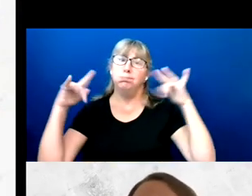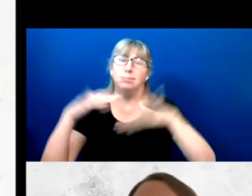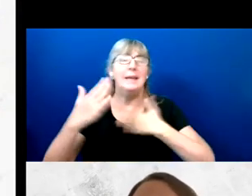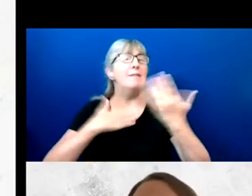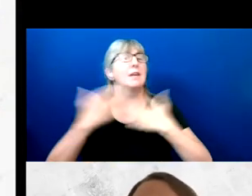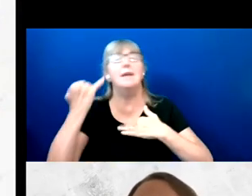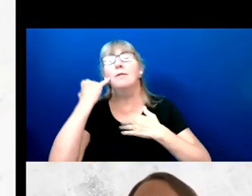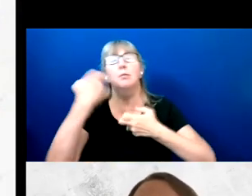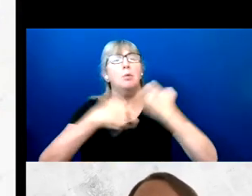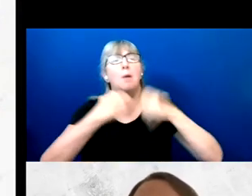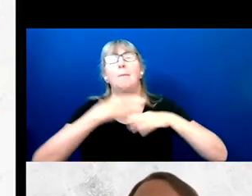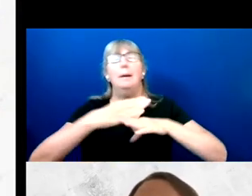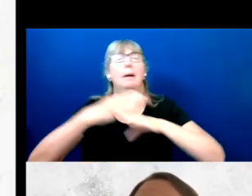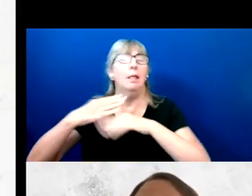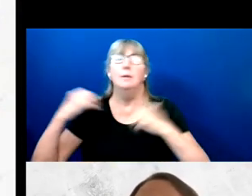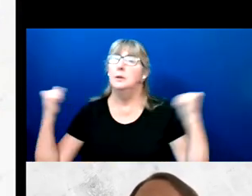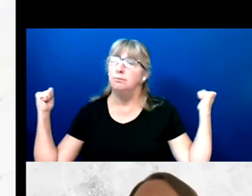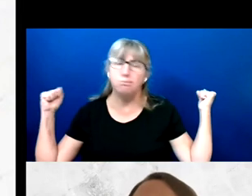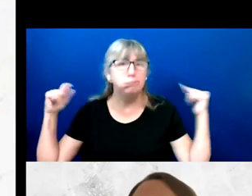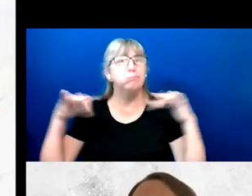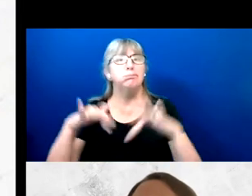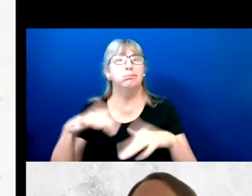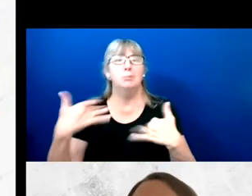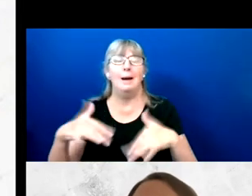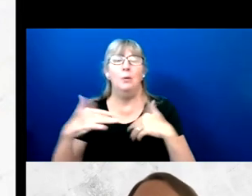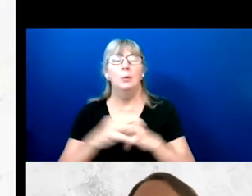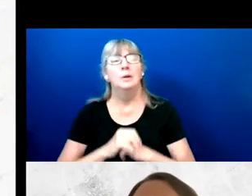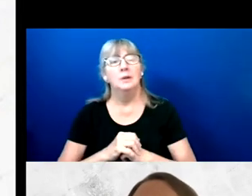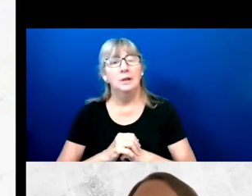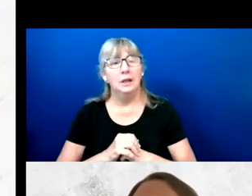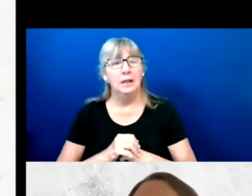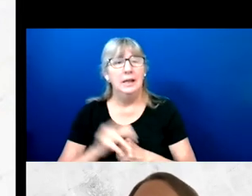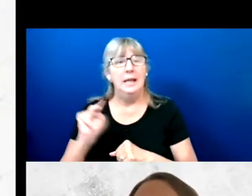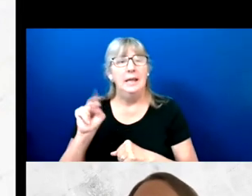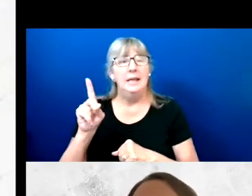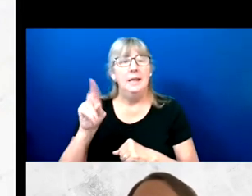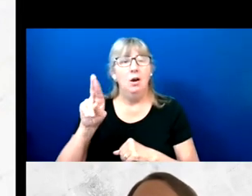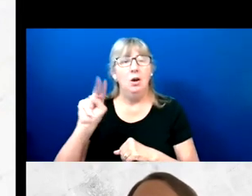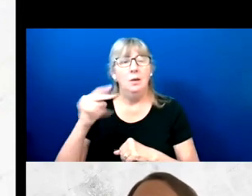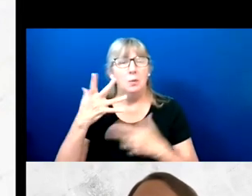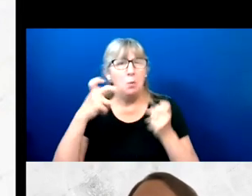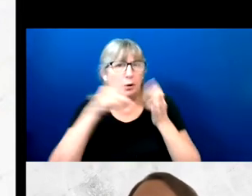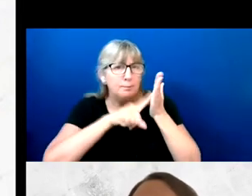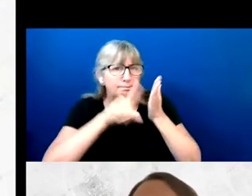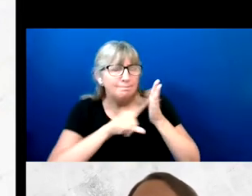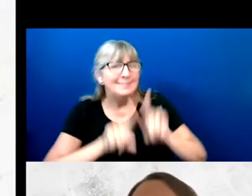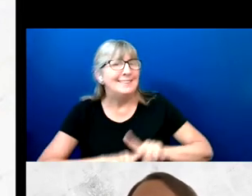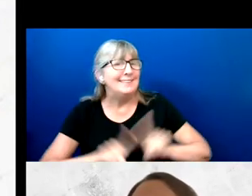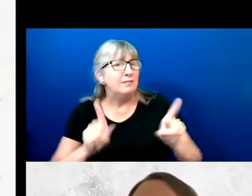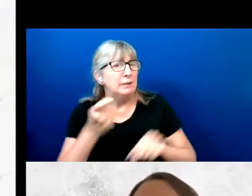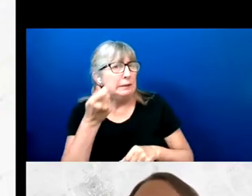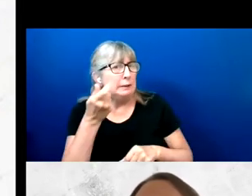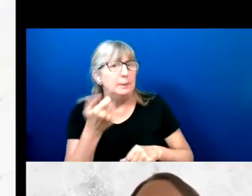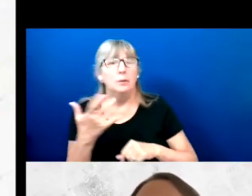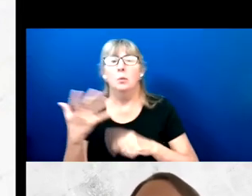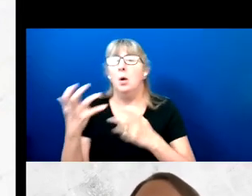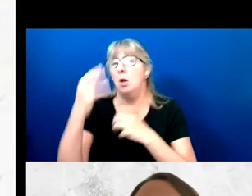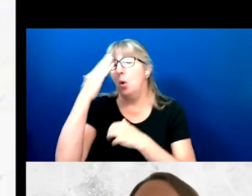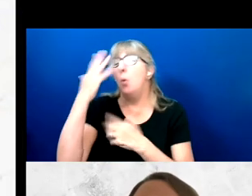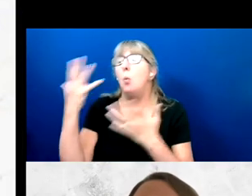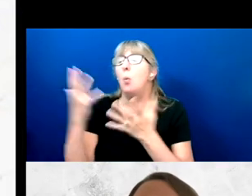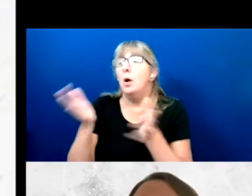At NDRN, we want to explore something different and we want to know what drives the disability